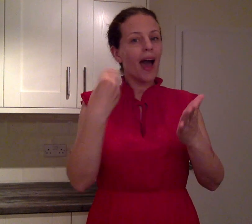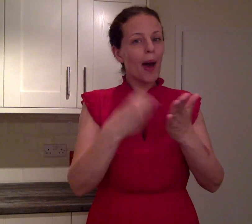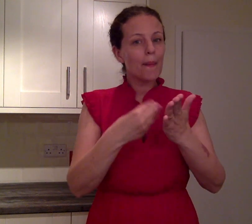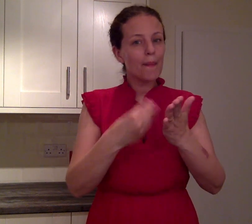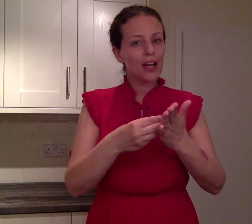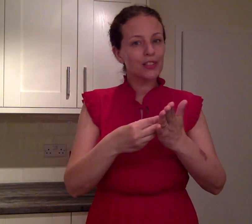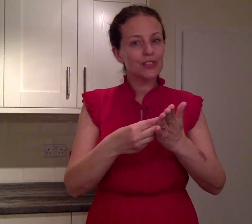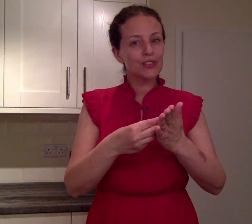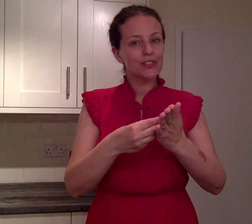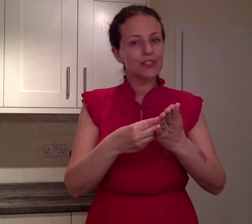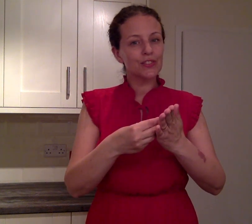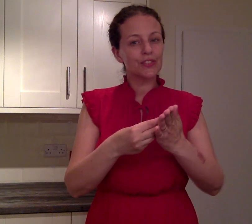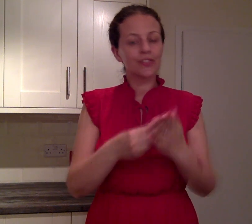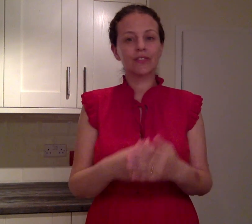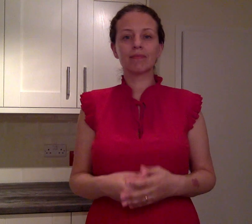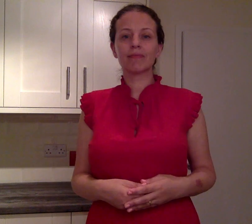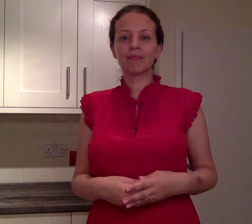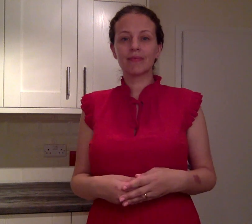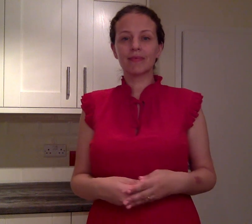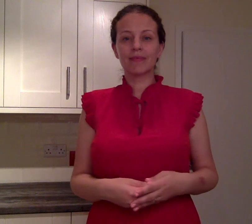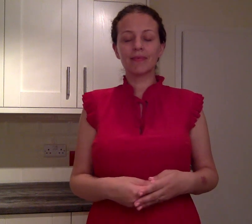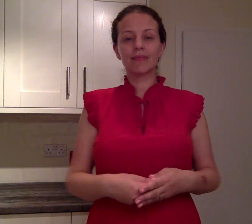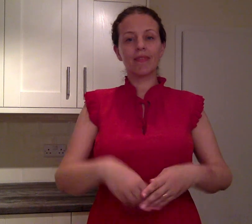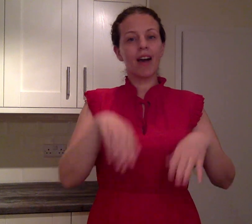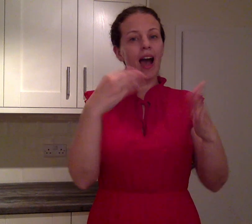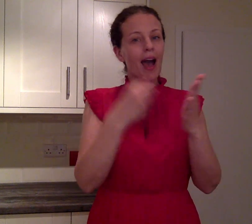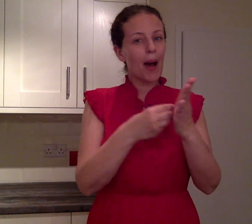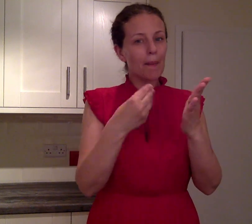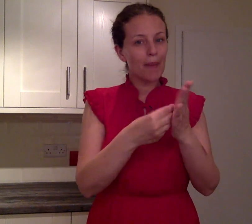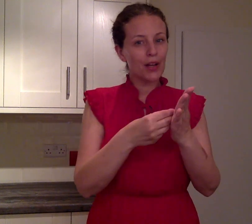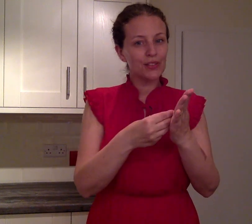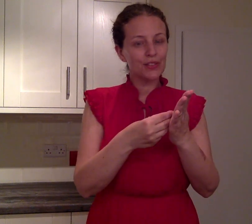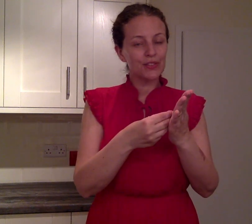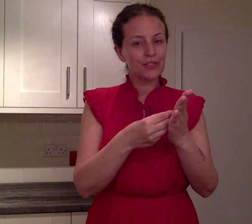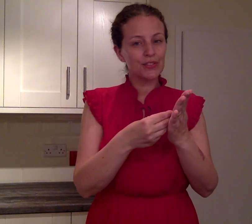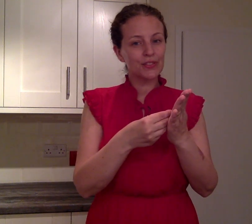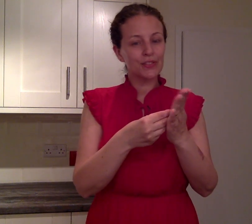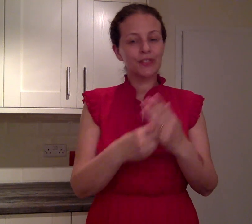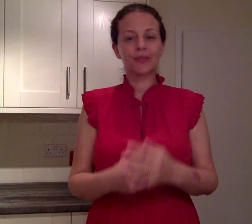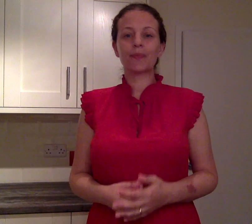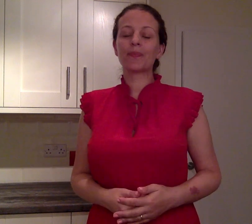HOW MUCH?